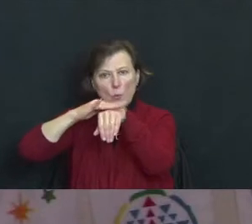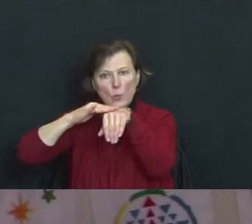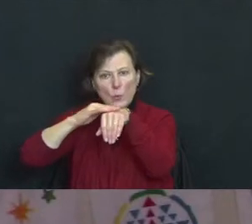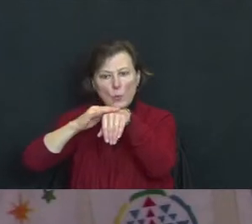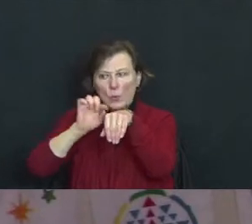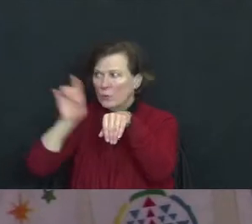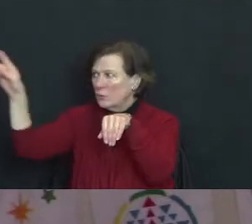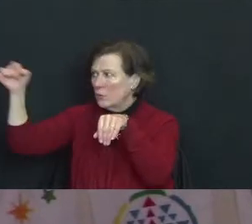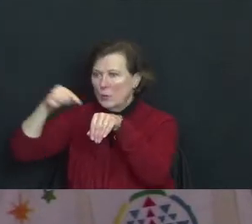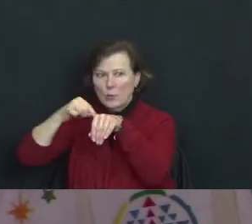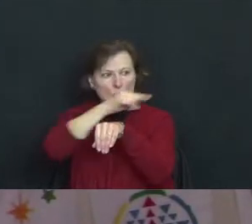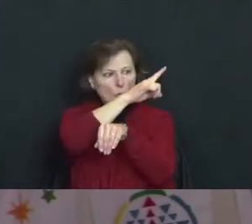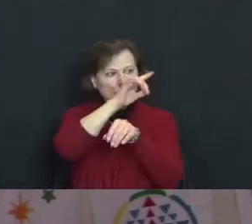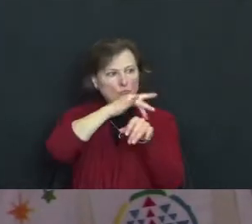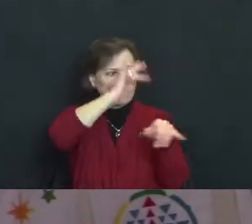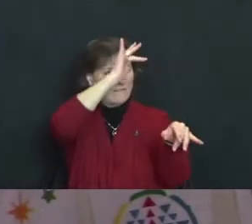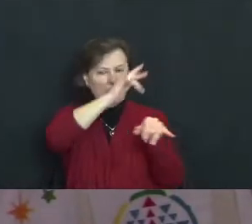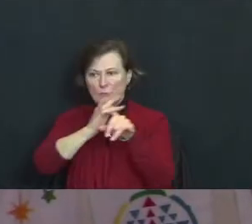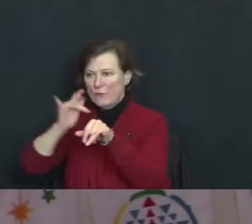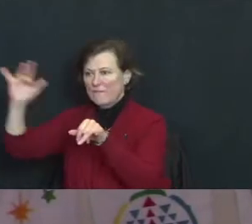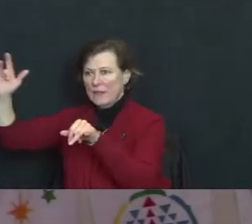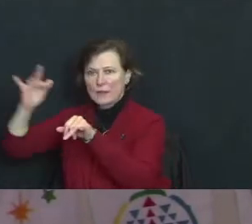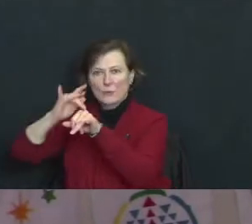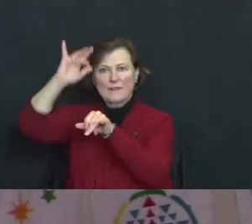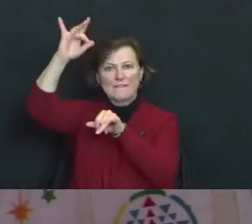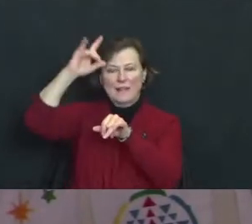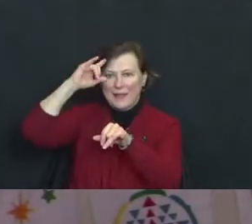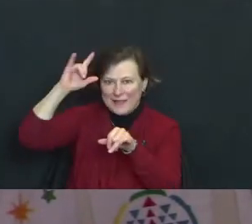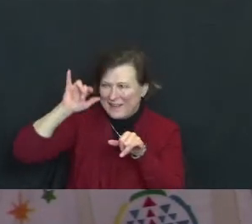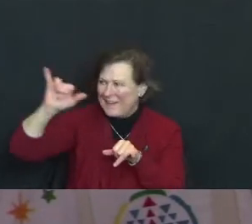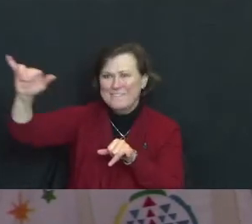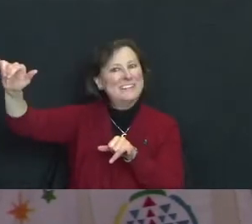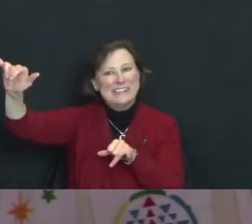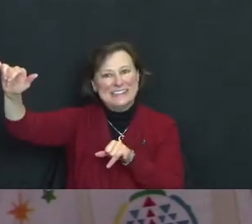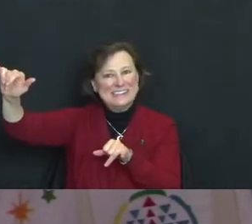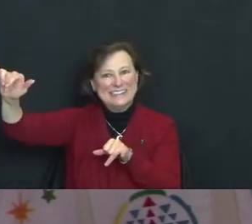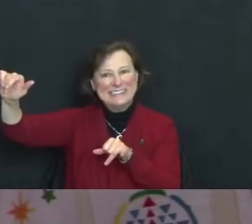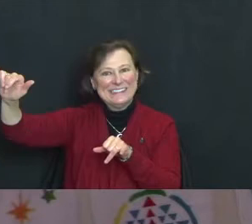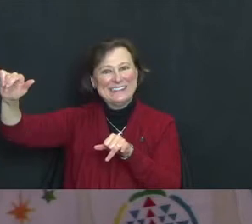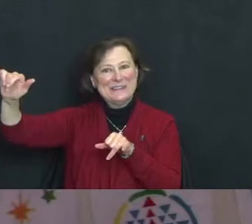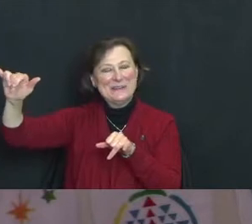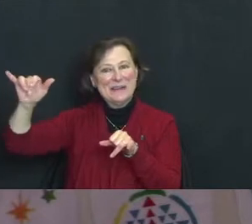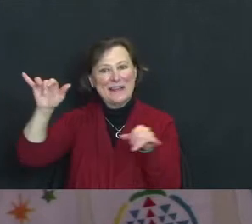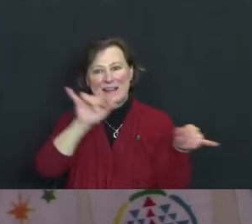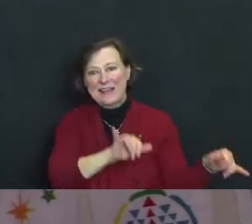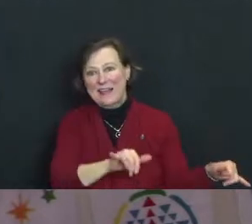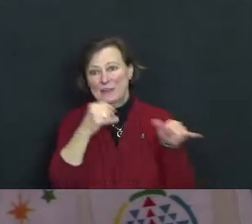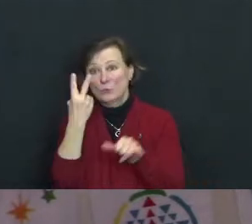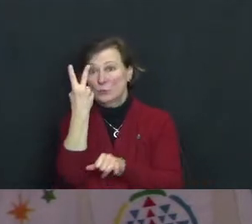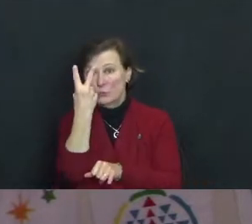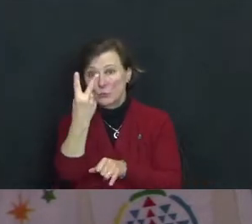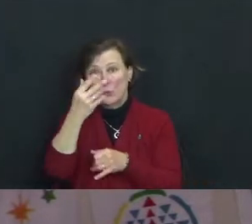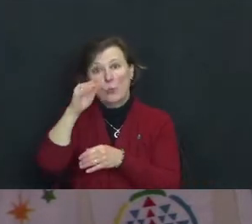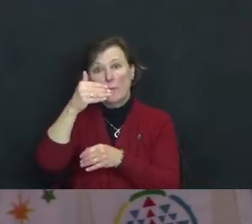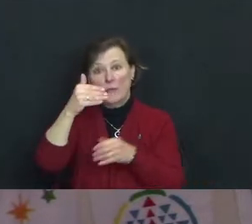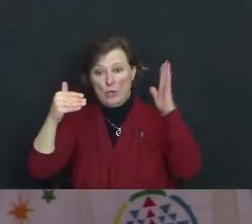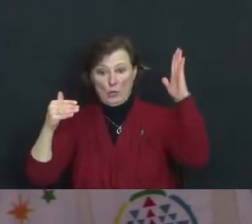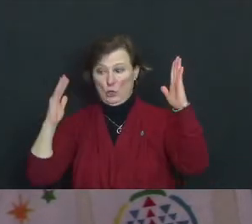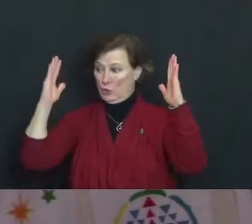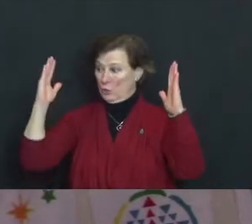jewels in the net, infinite in number, just as two mirrors placed opposite each other